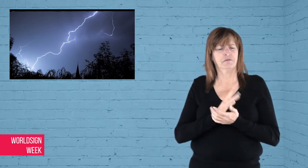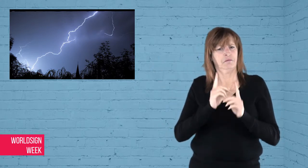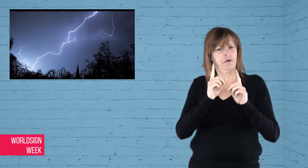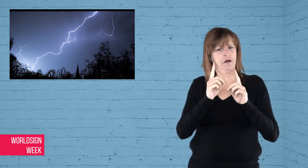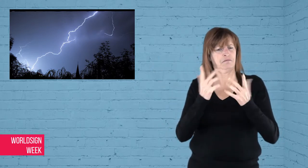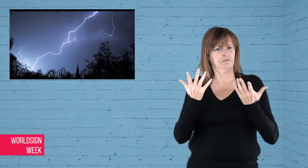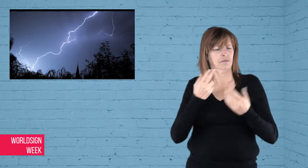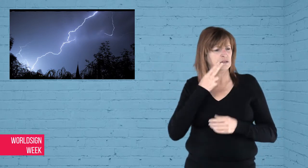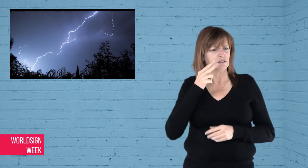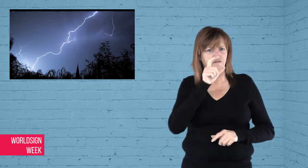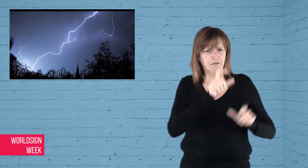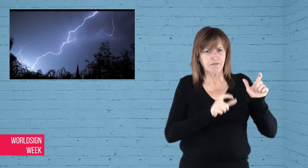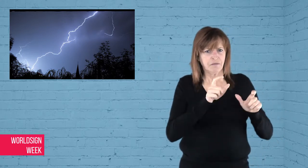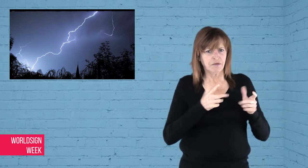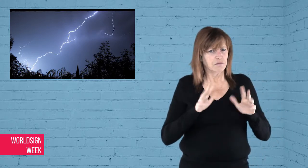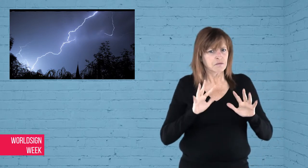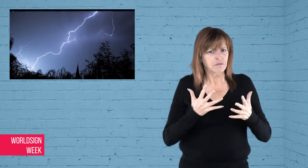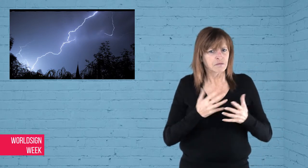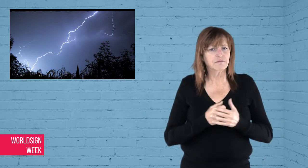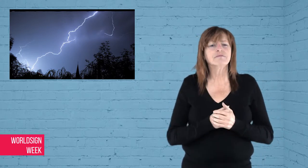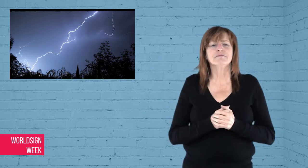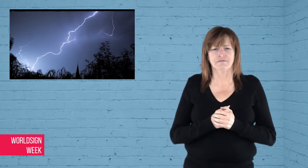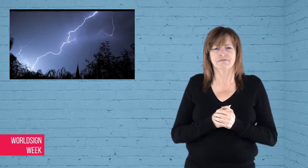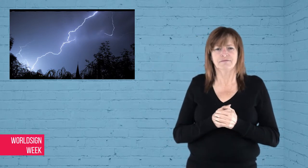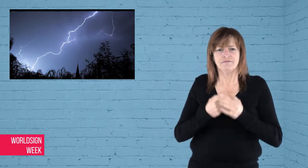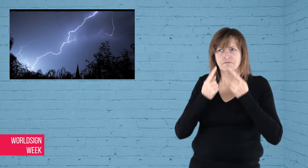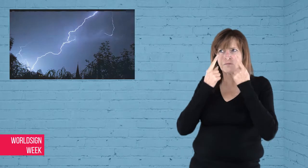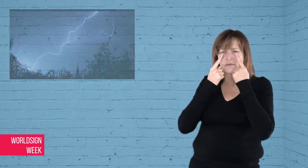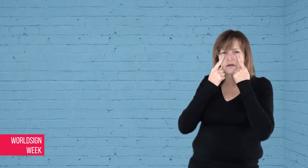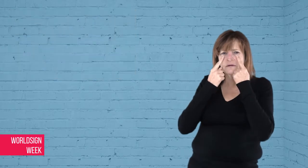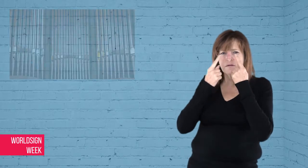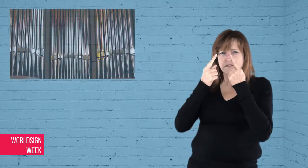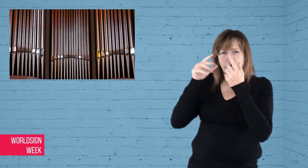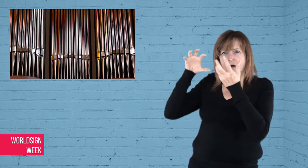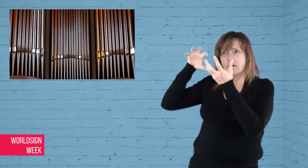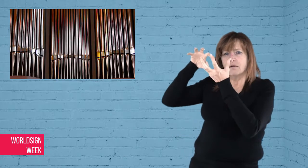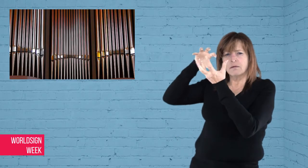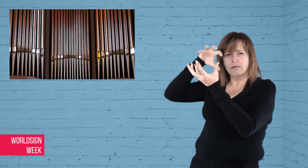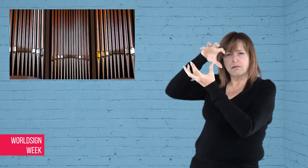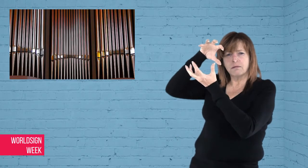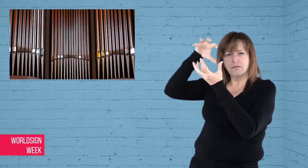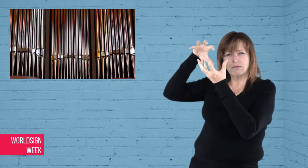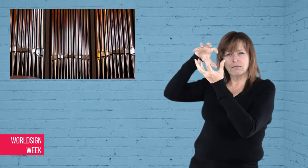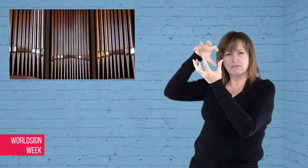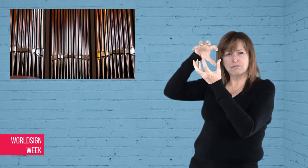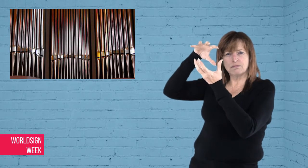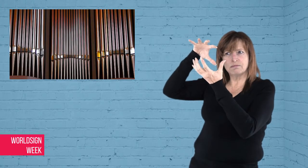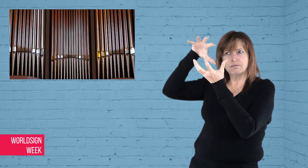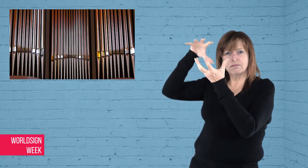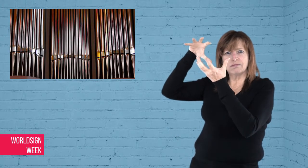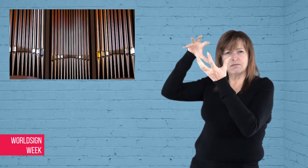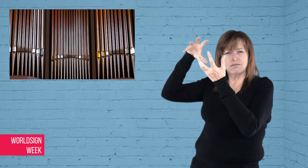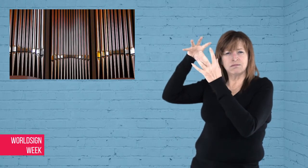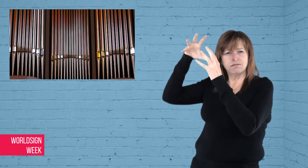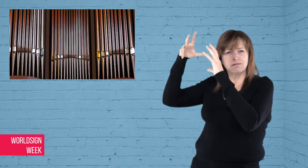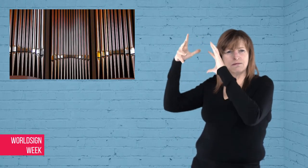What about Deaf people? Visible changes in cloud formations are being taught in